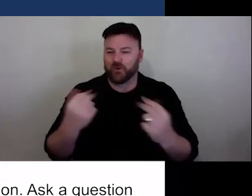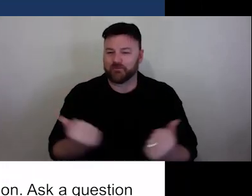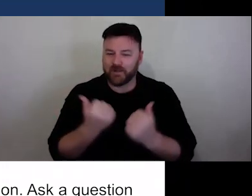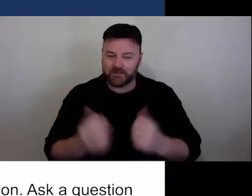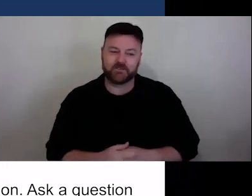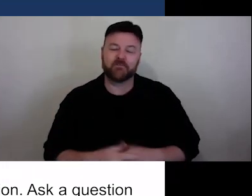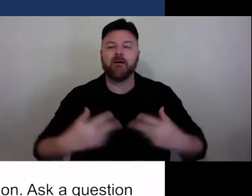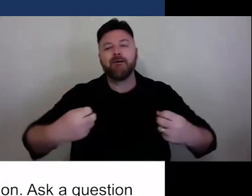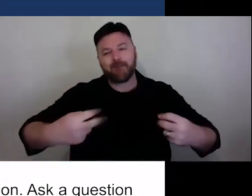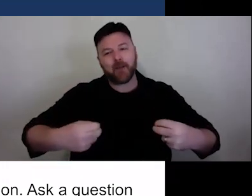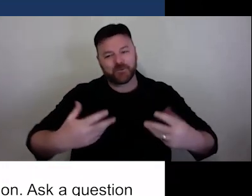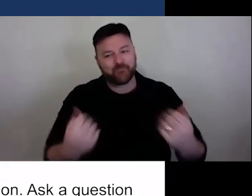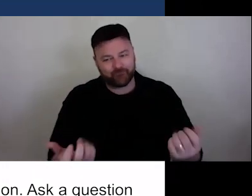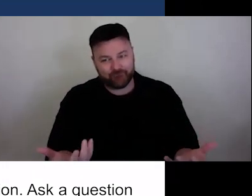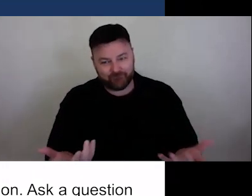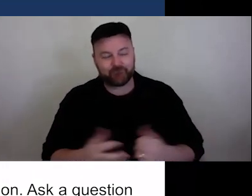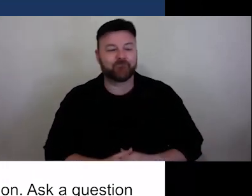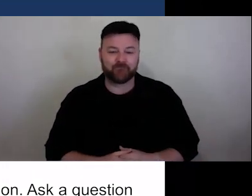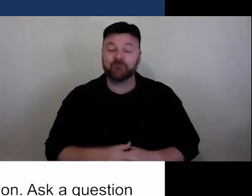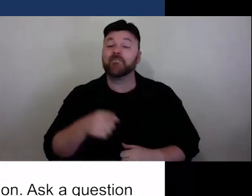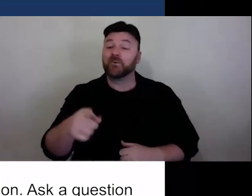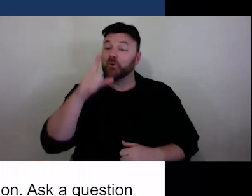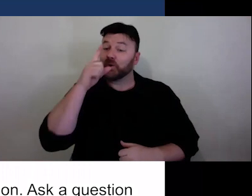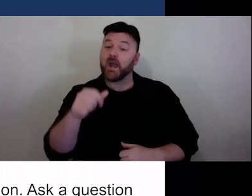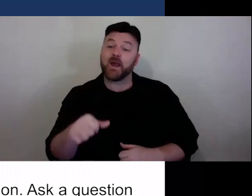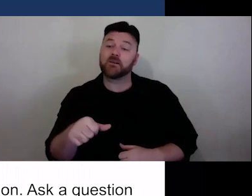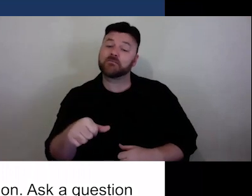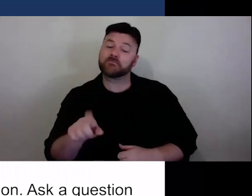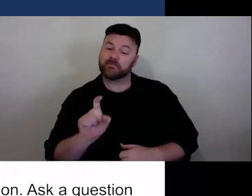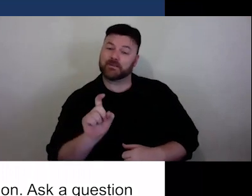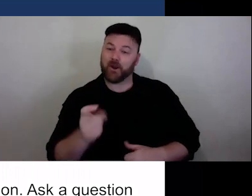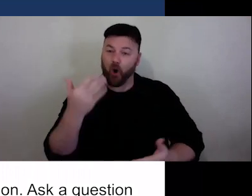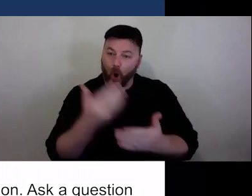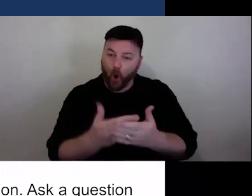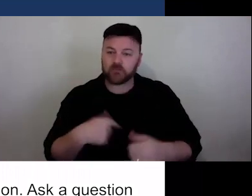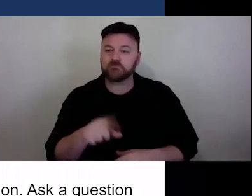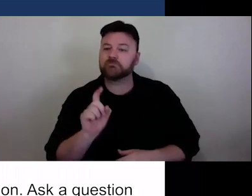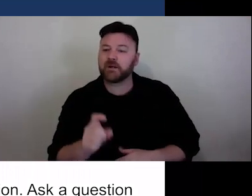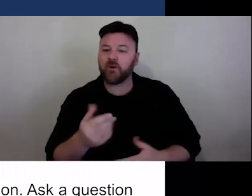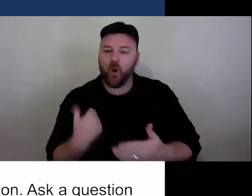captioning is available via Zoom and can be toggled on or off using the button below.